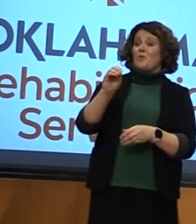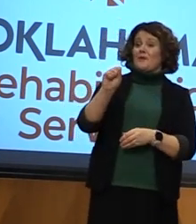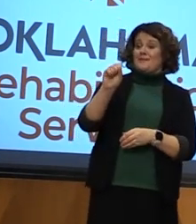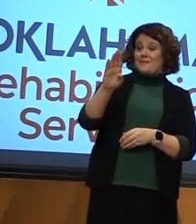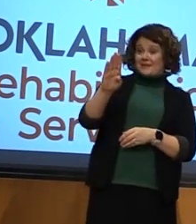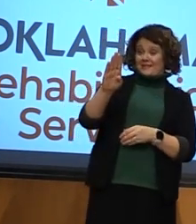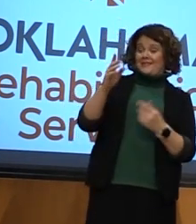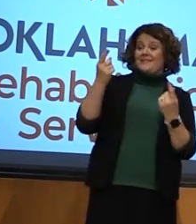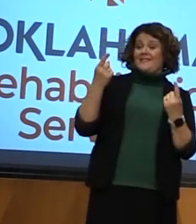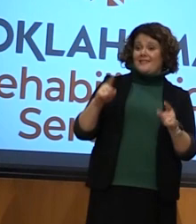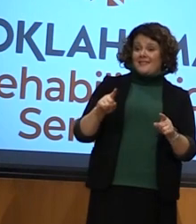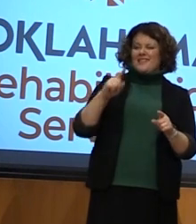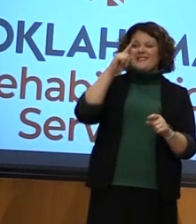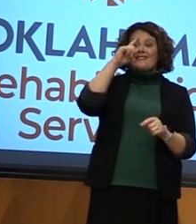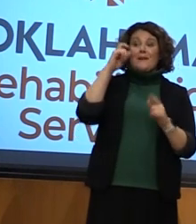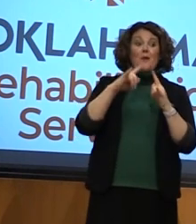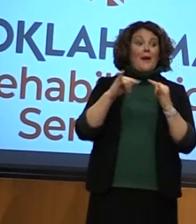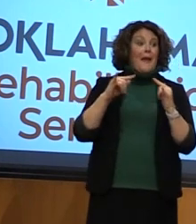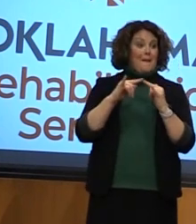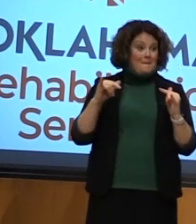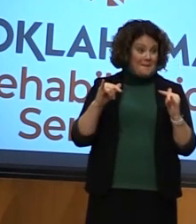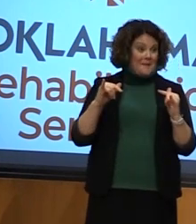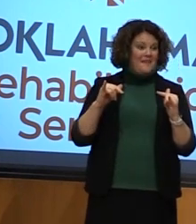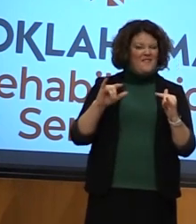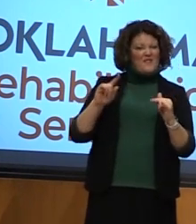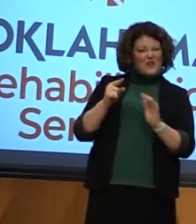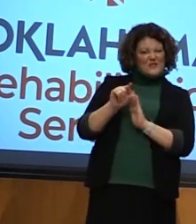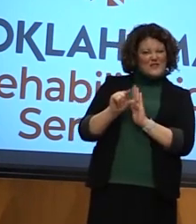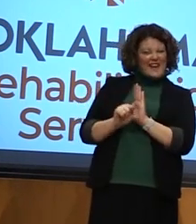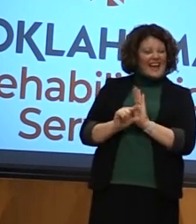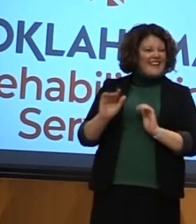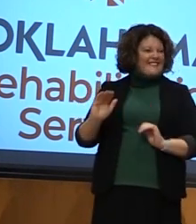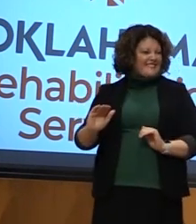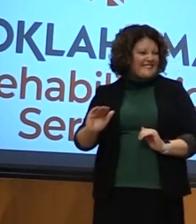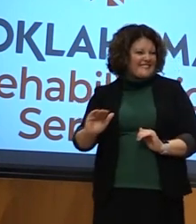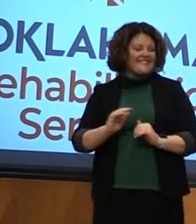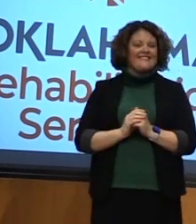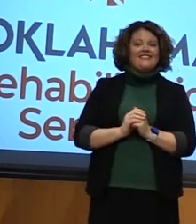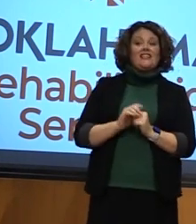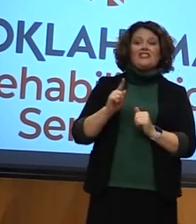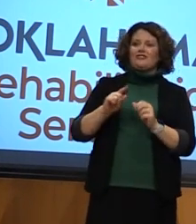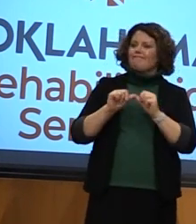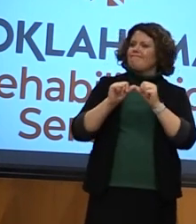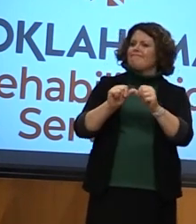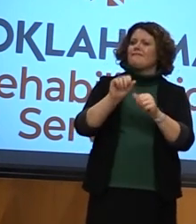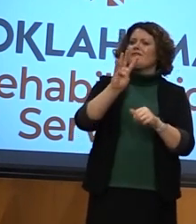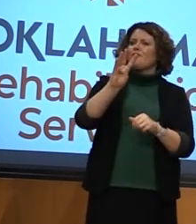for the Blind at summer camp beginning in the first grade. She maintains a 4.0 grade